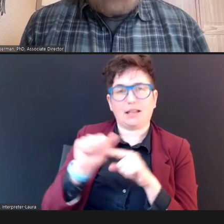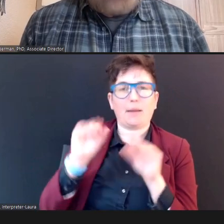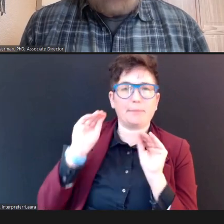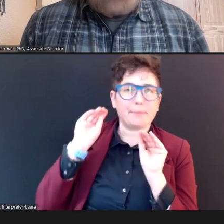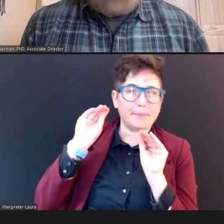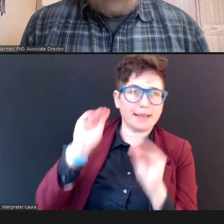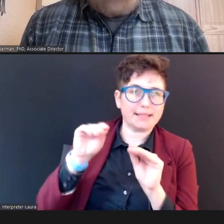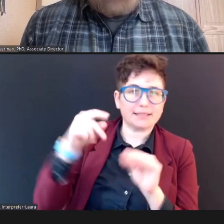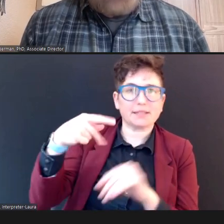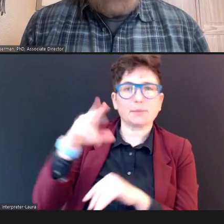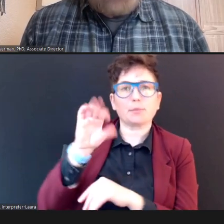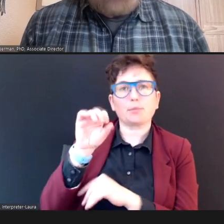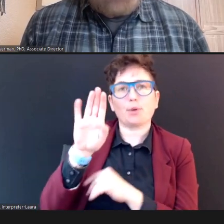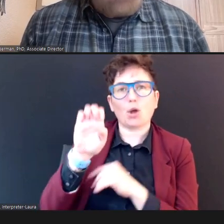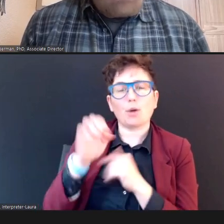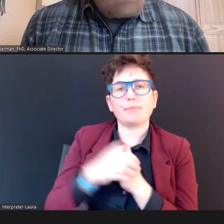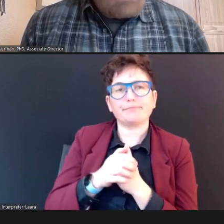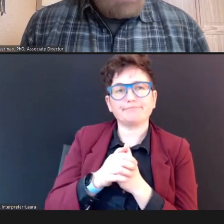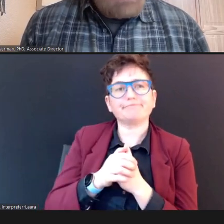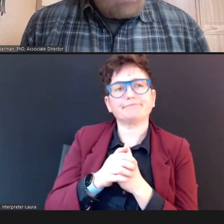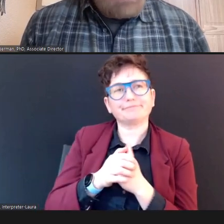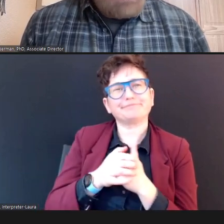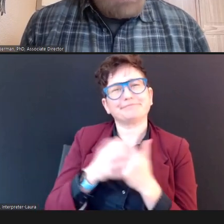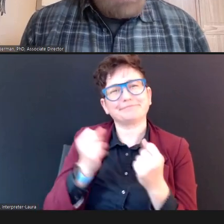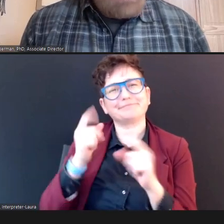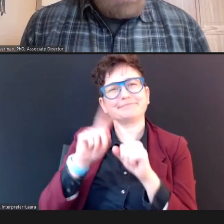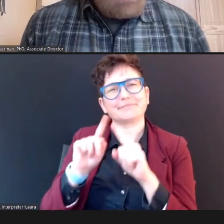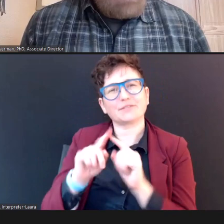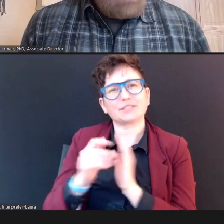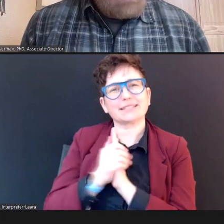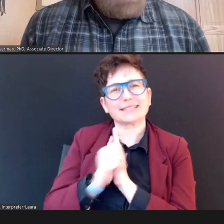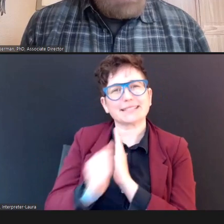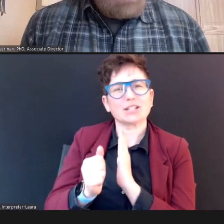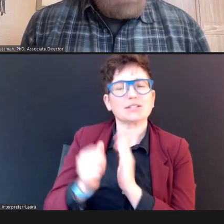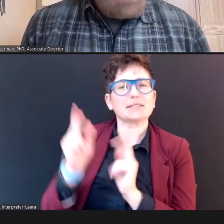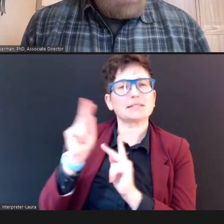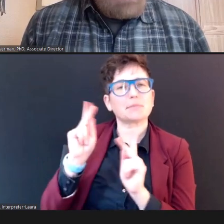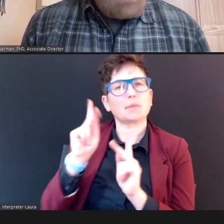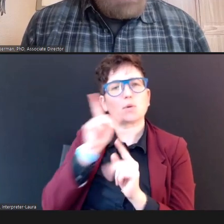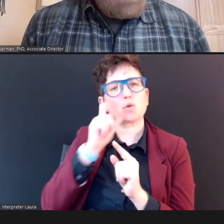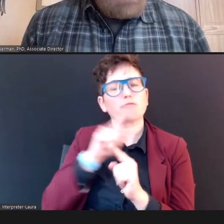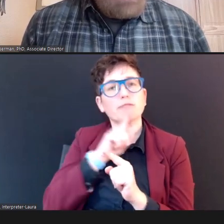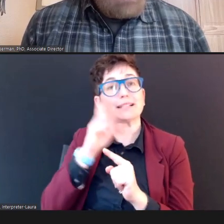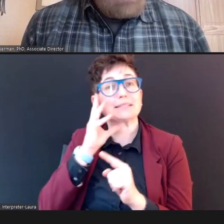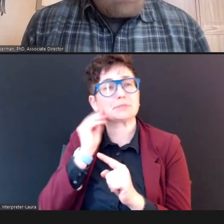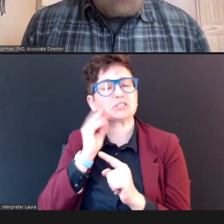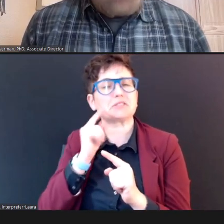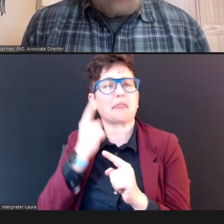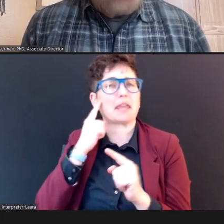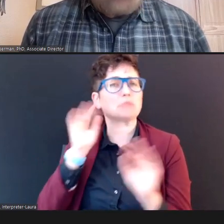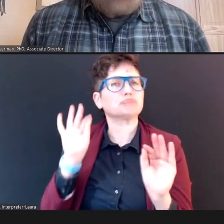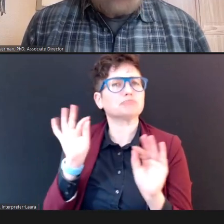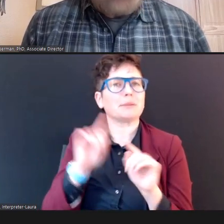skills that -- experienced screeners start to take for granted but it's how to approach the ear, how to approach the Child, how to have that probe